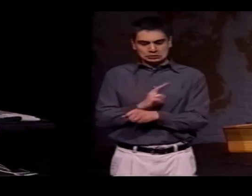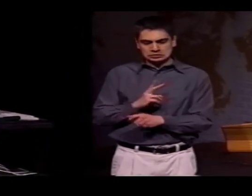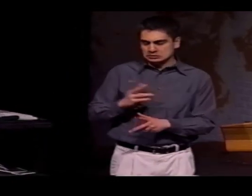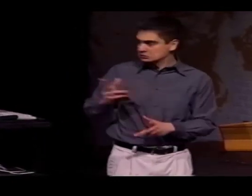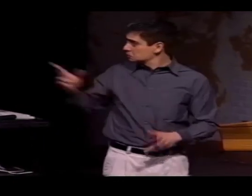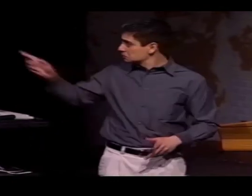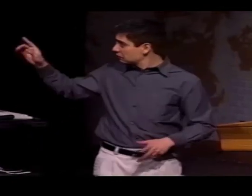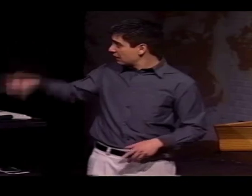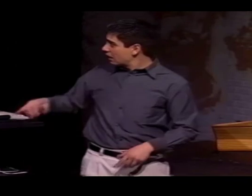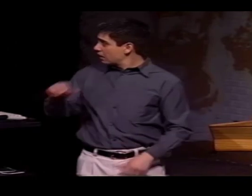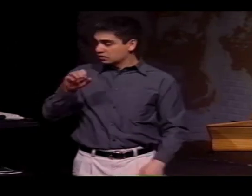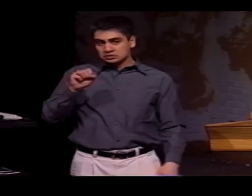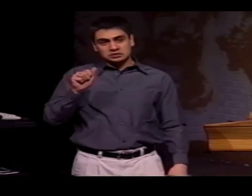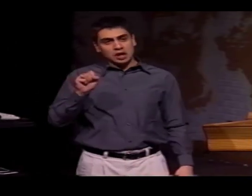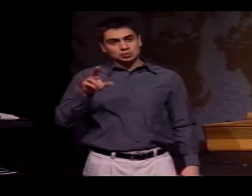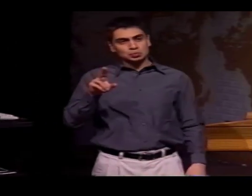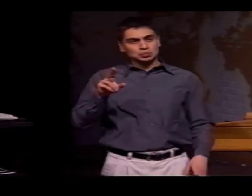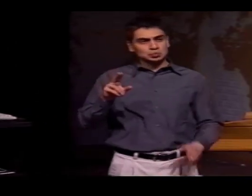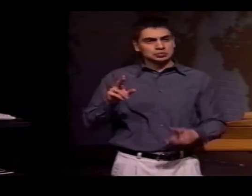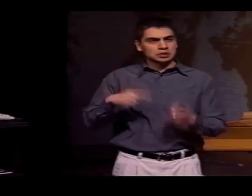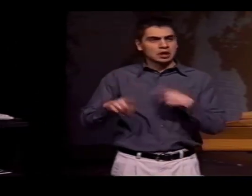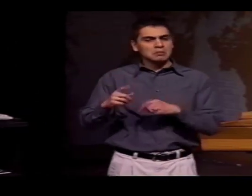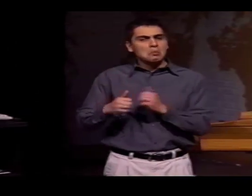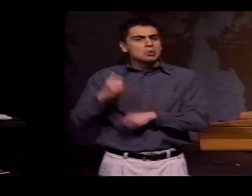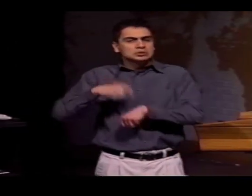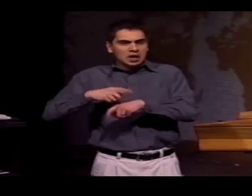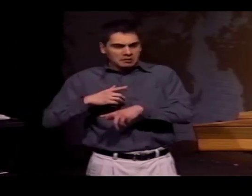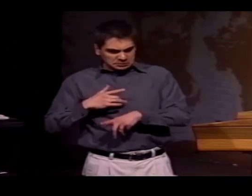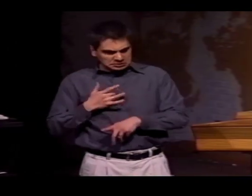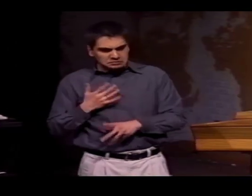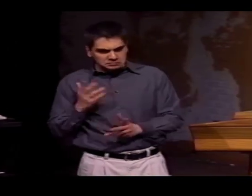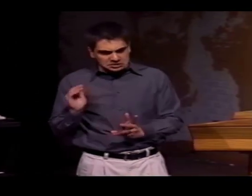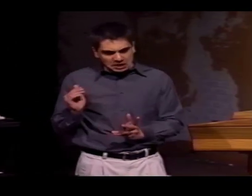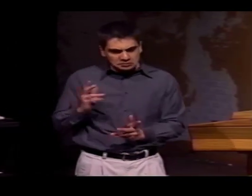IF A DEAF PERSON USED AN SASU...